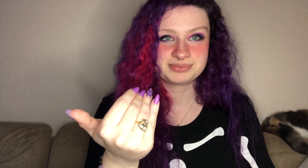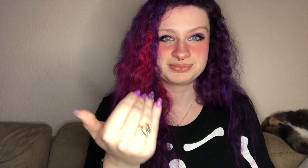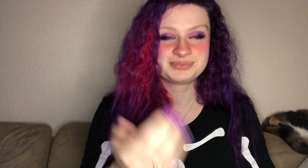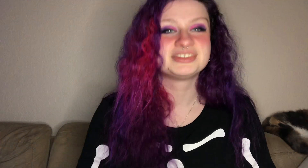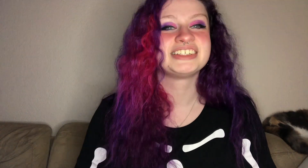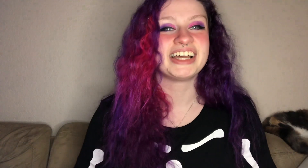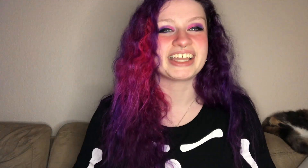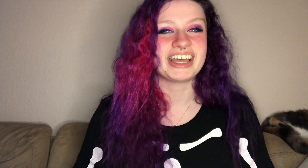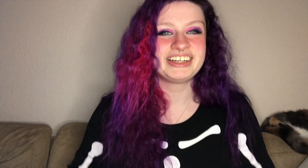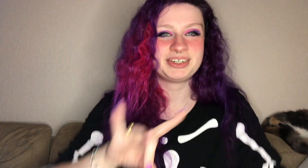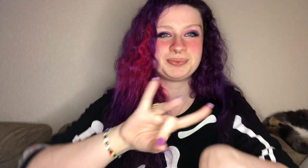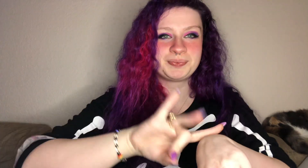again